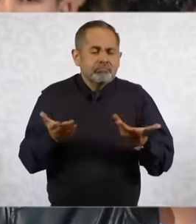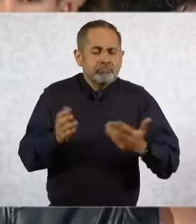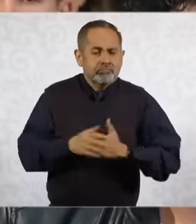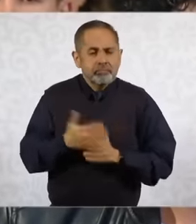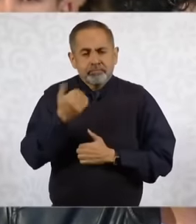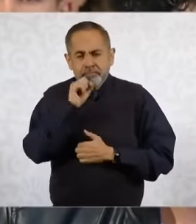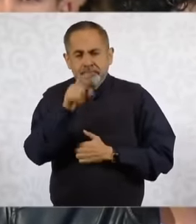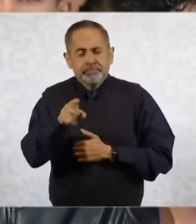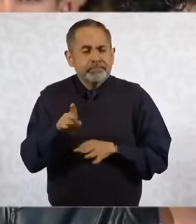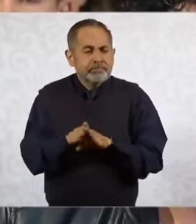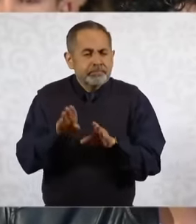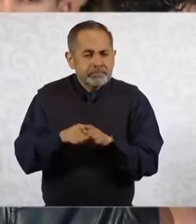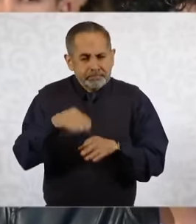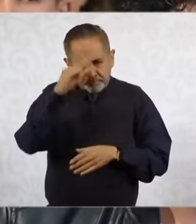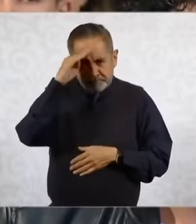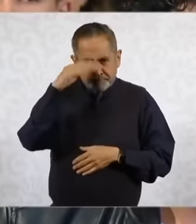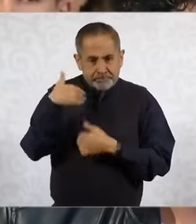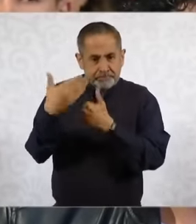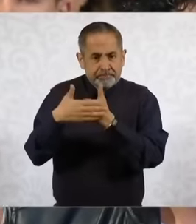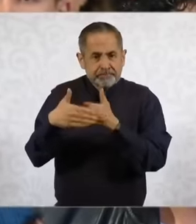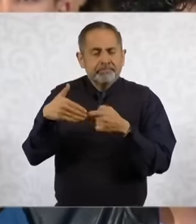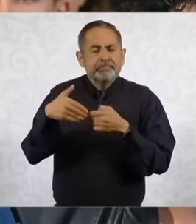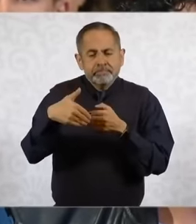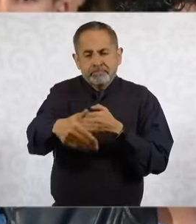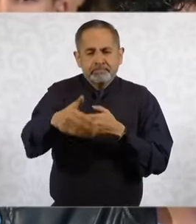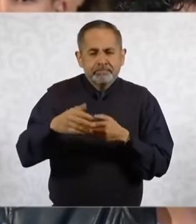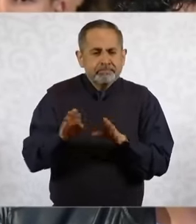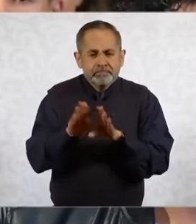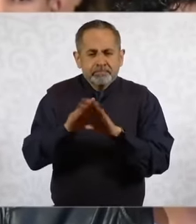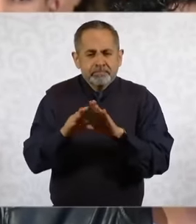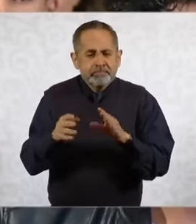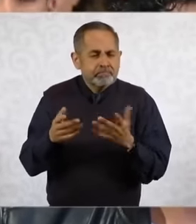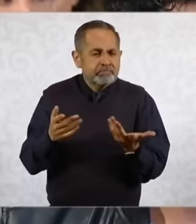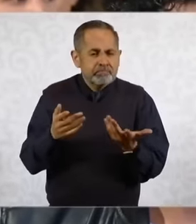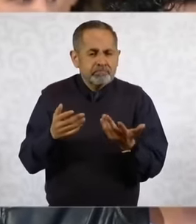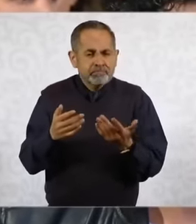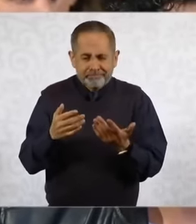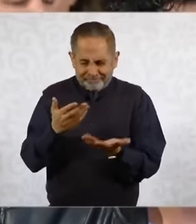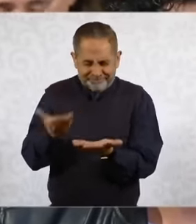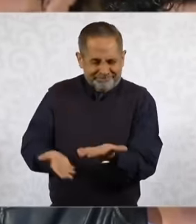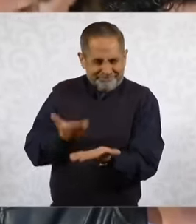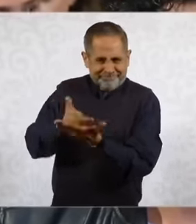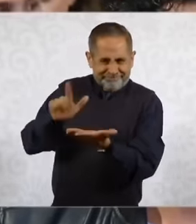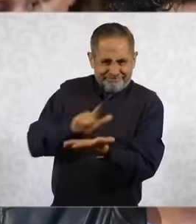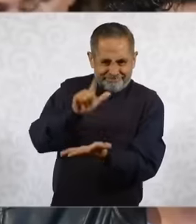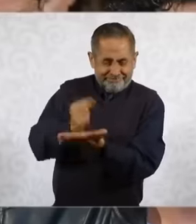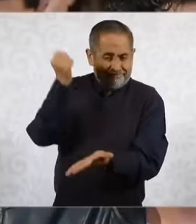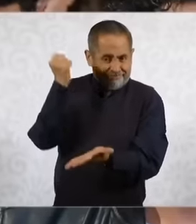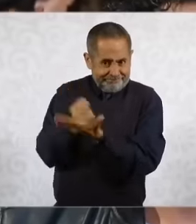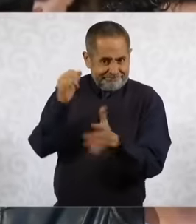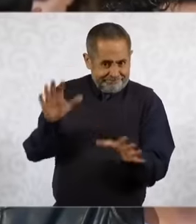see that the application of the Judicial Reform can be relieved, which is already a fact